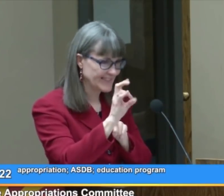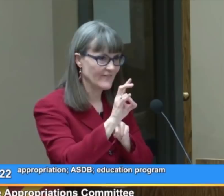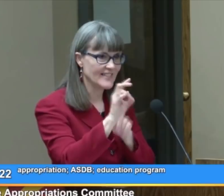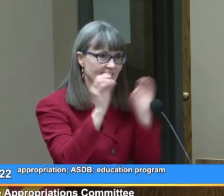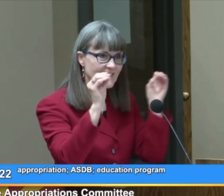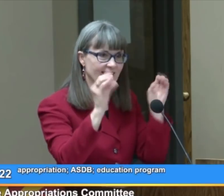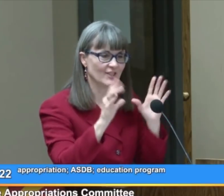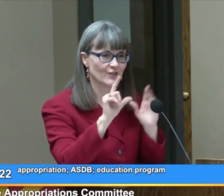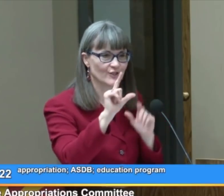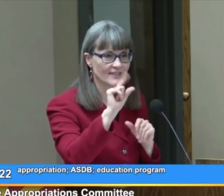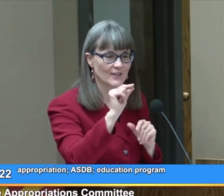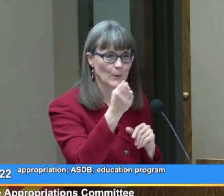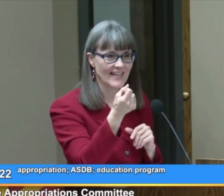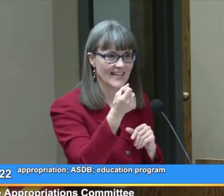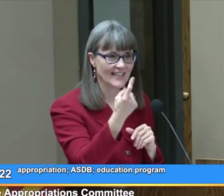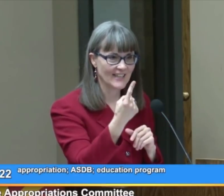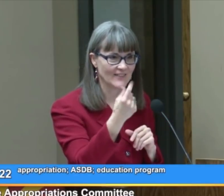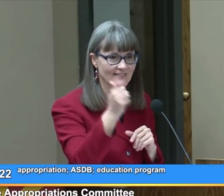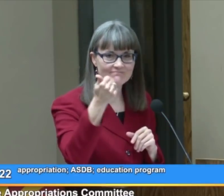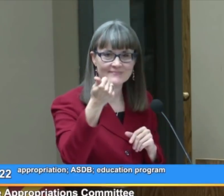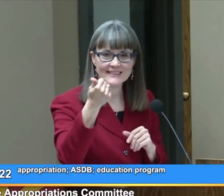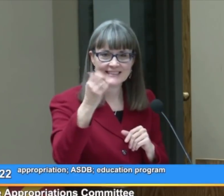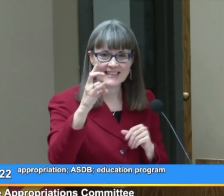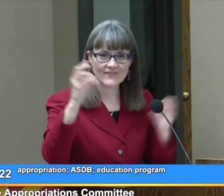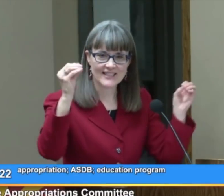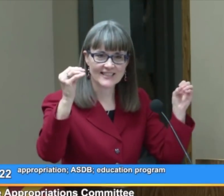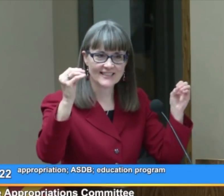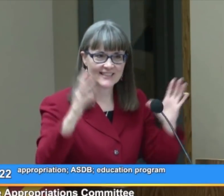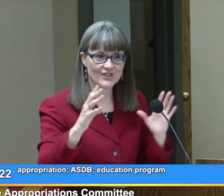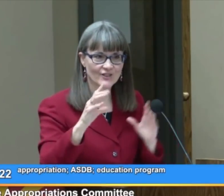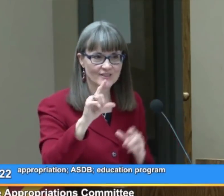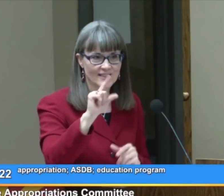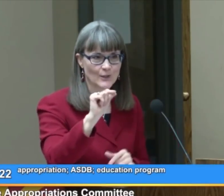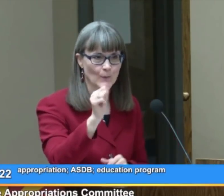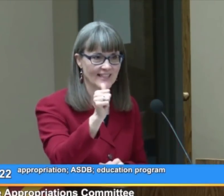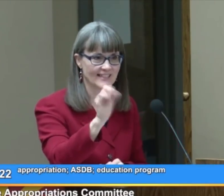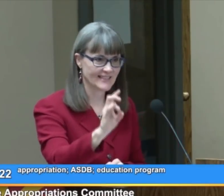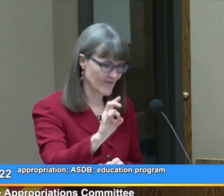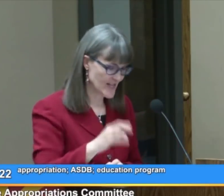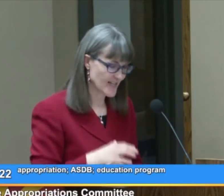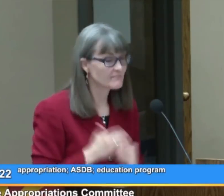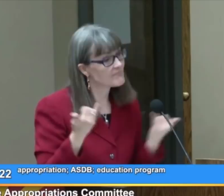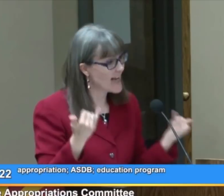17 teachers in 2011. 17 teachers in 2017.